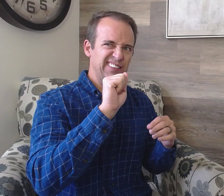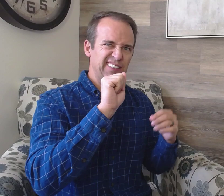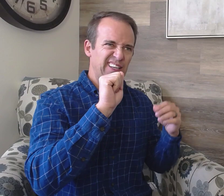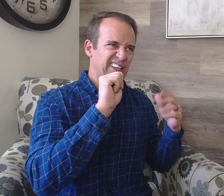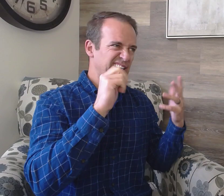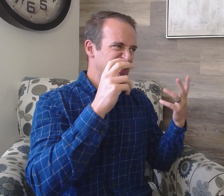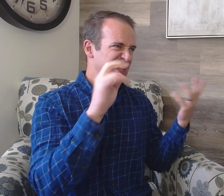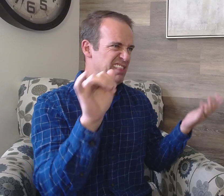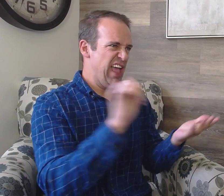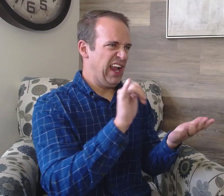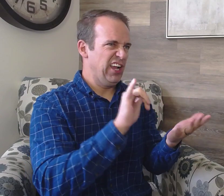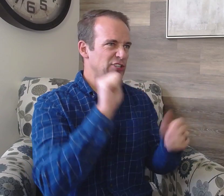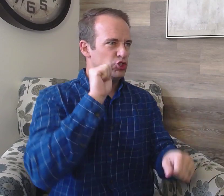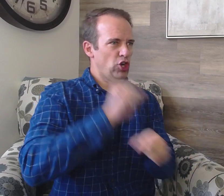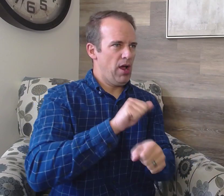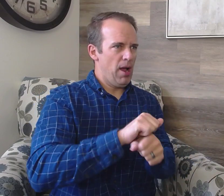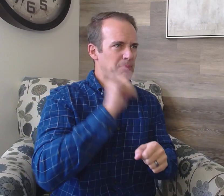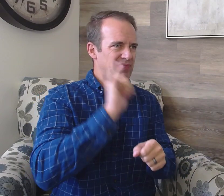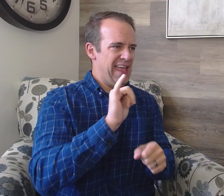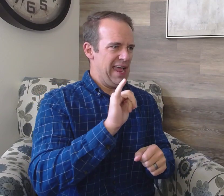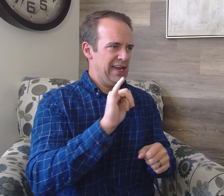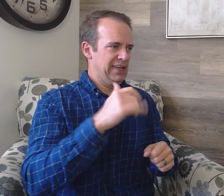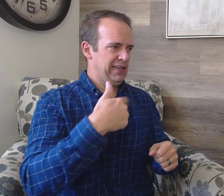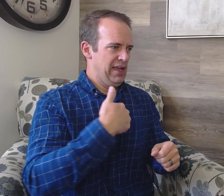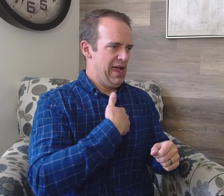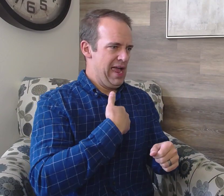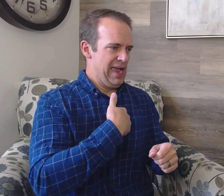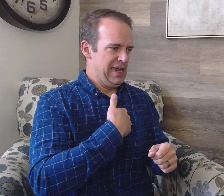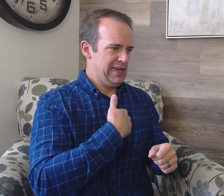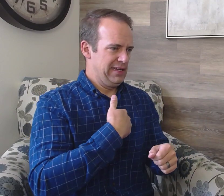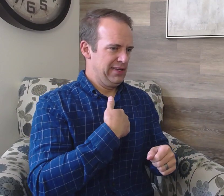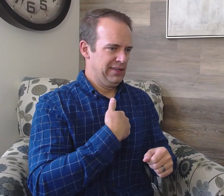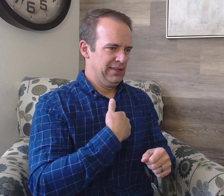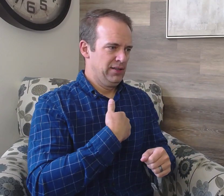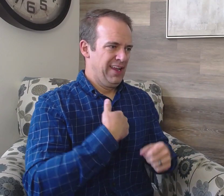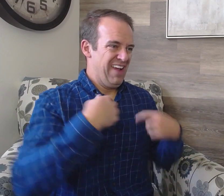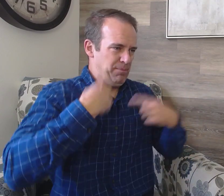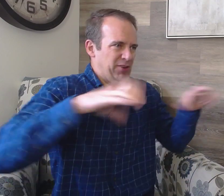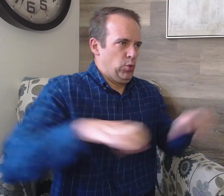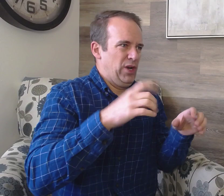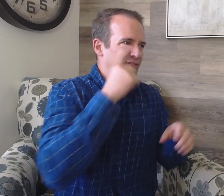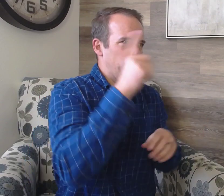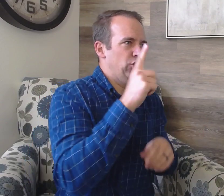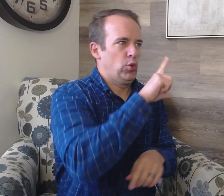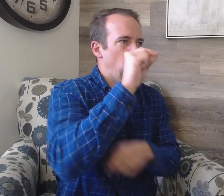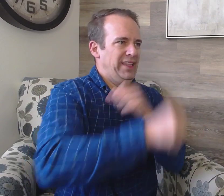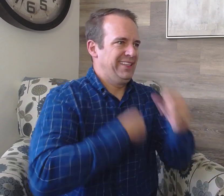Its like a job that I have been doing for twenty years